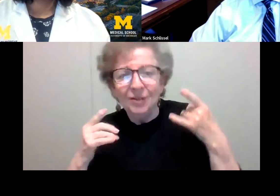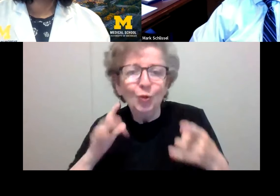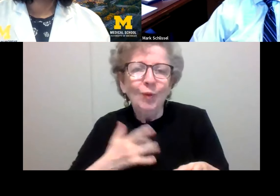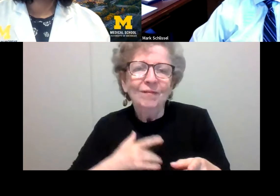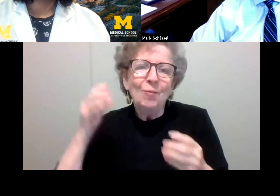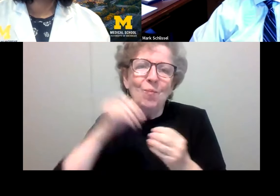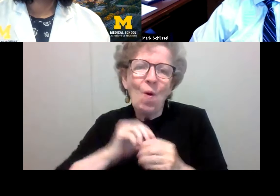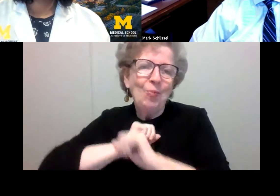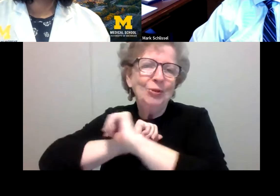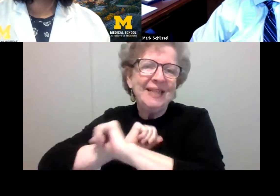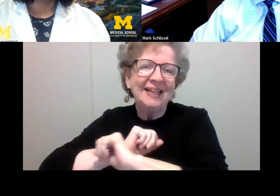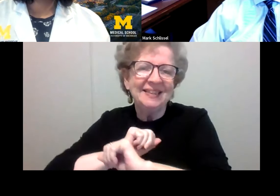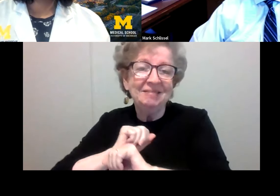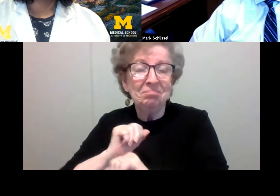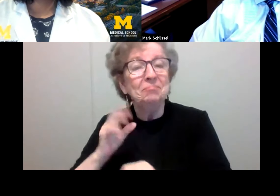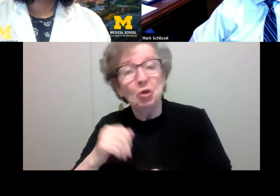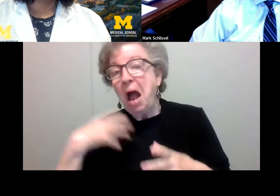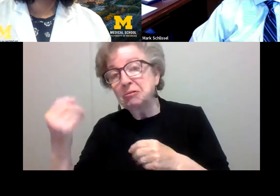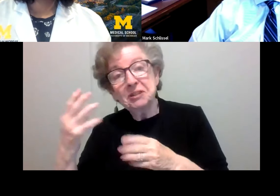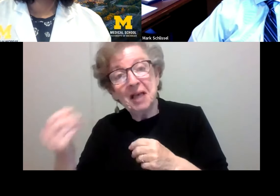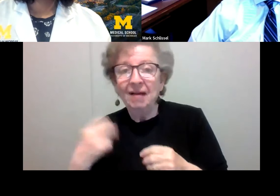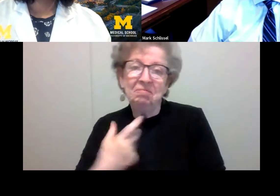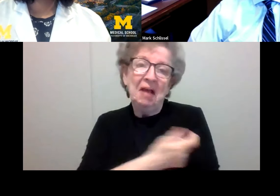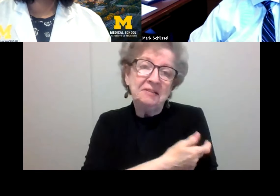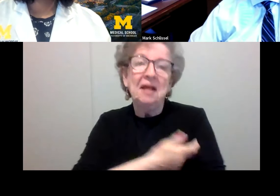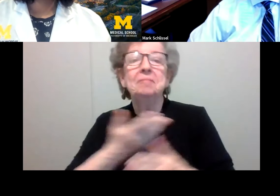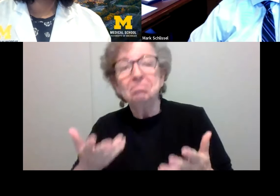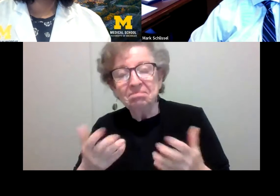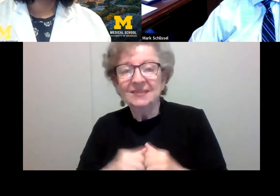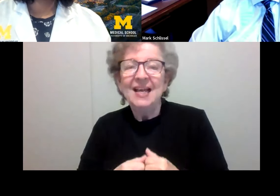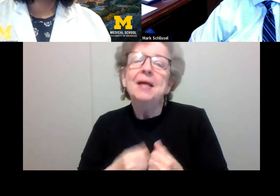even than just being outdoors and vaccinated. Stay safe, thank you all, and go blue.